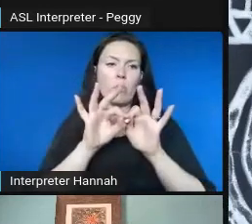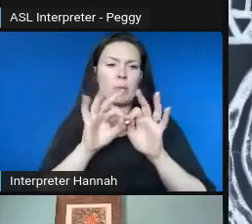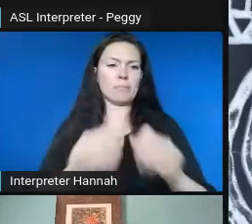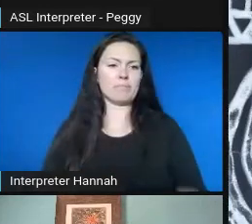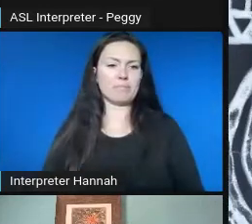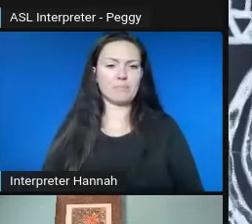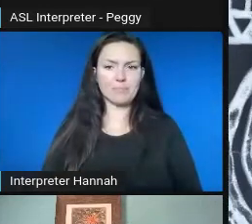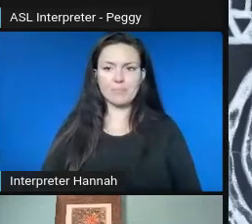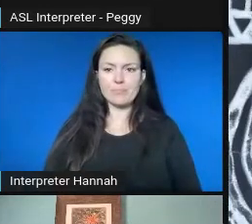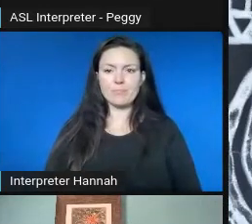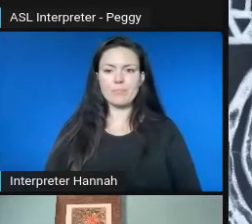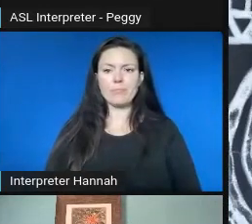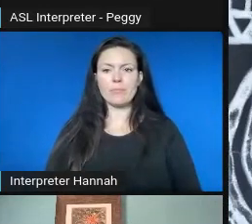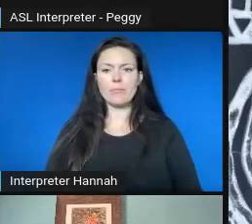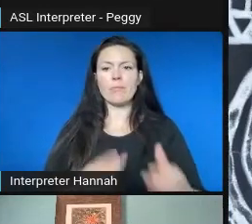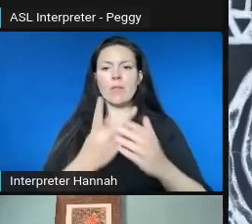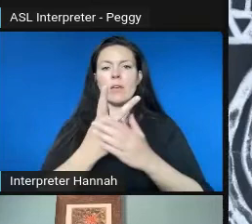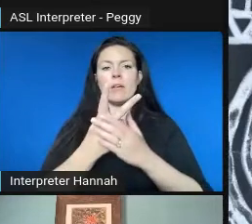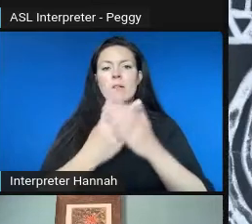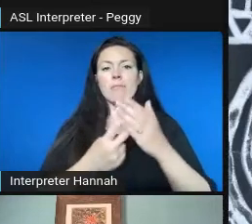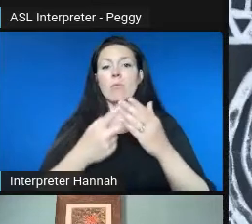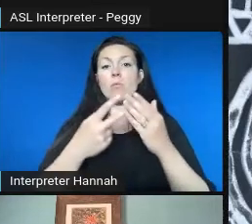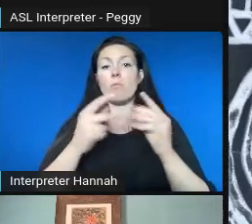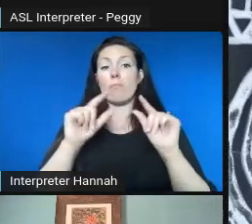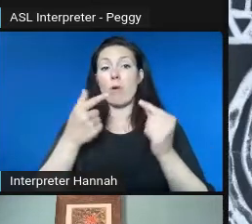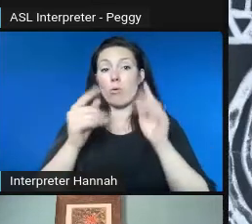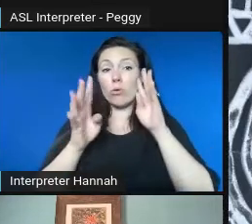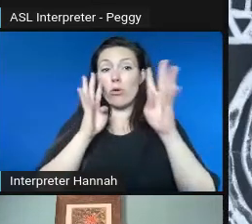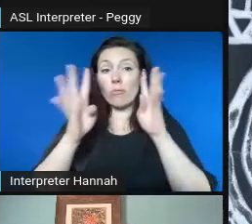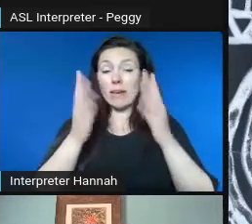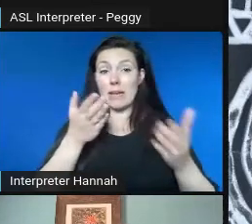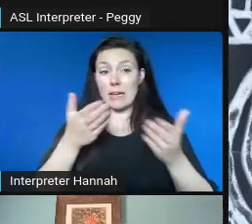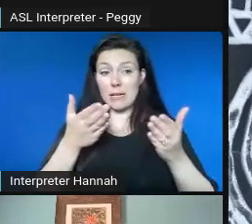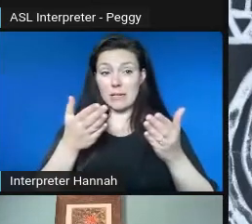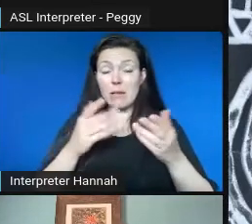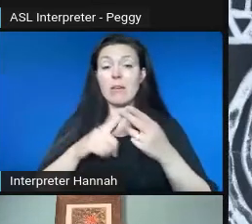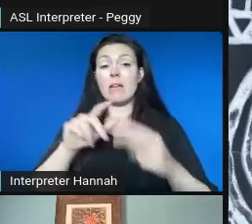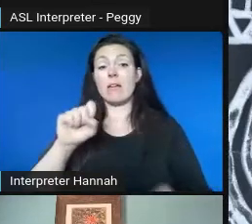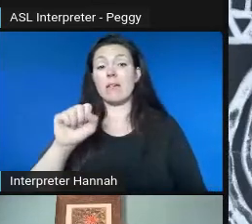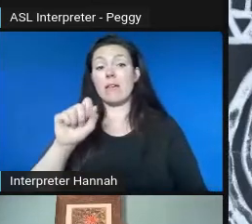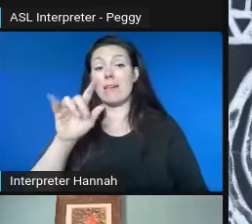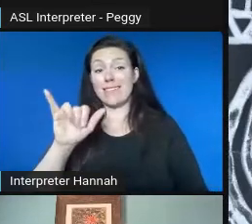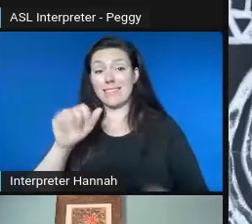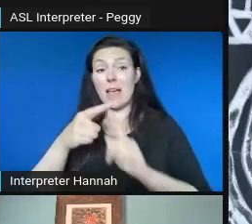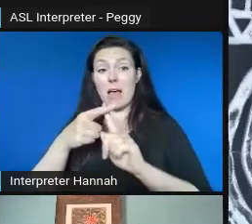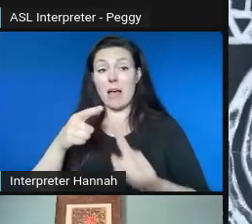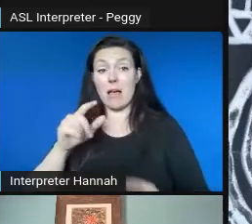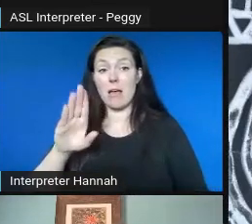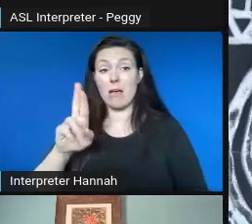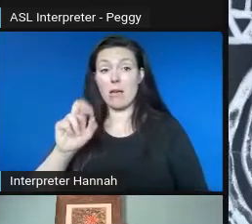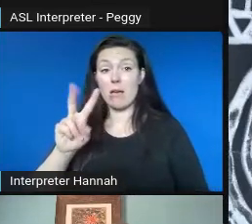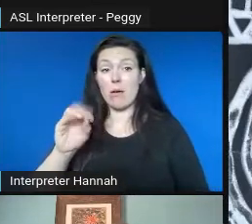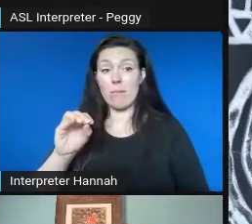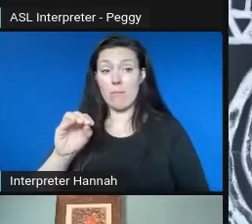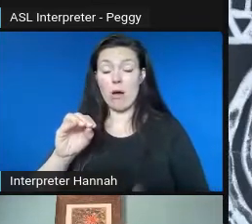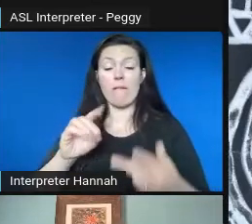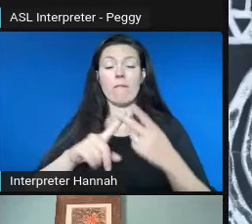We had both Group Creative Services and Sally at Bravo who could connect us and Eleanor with other artists and